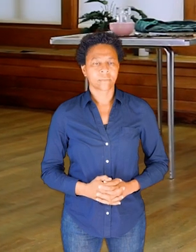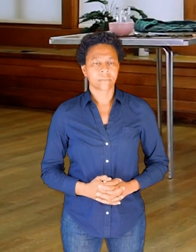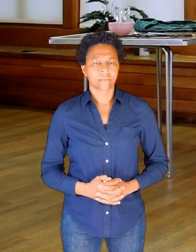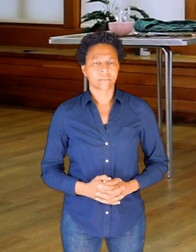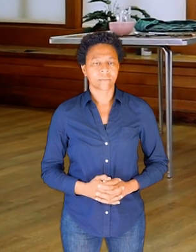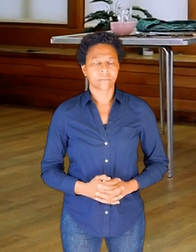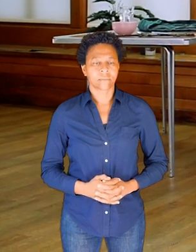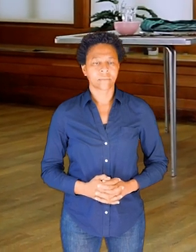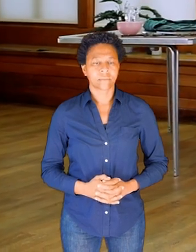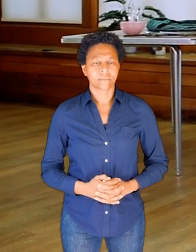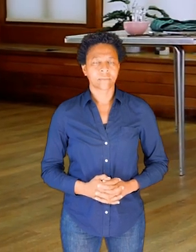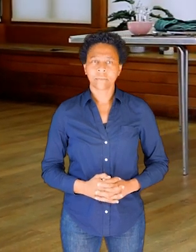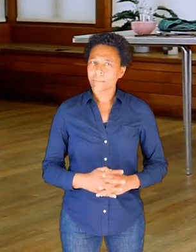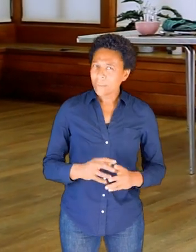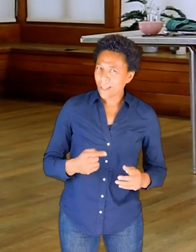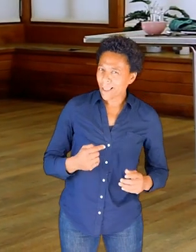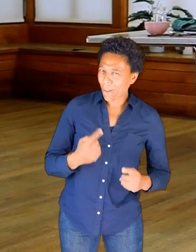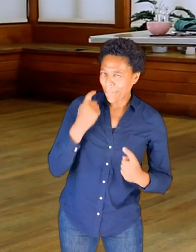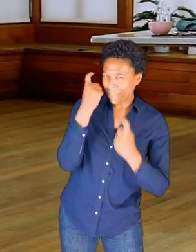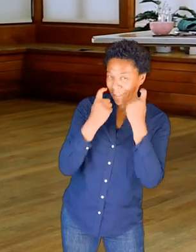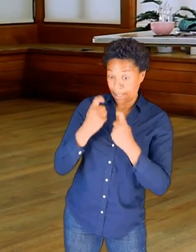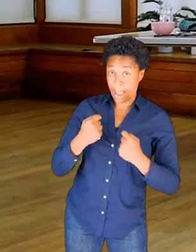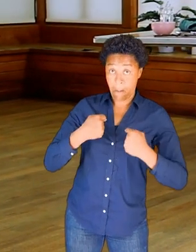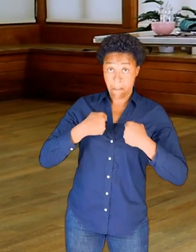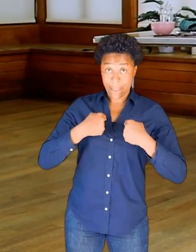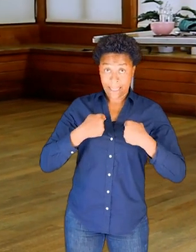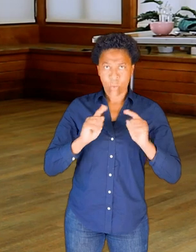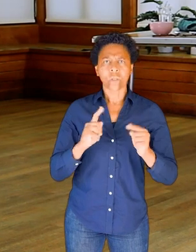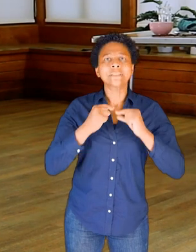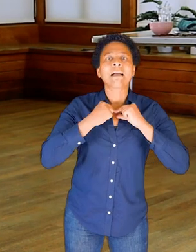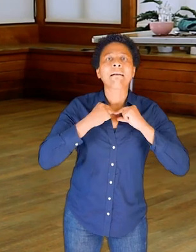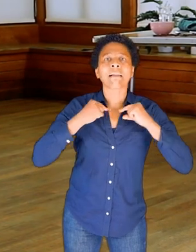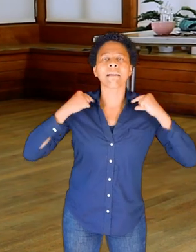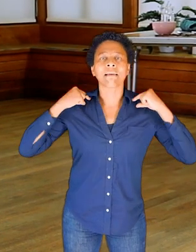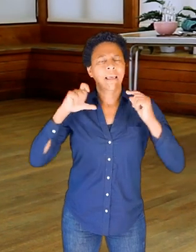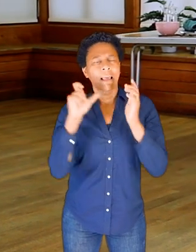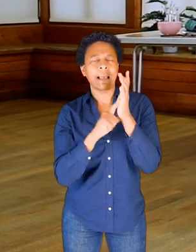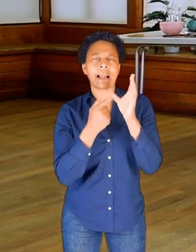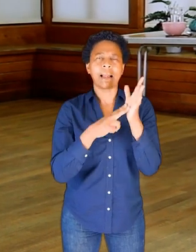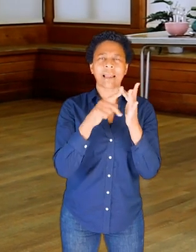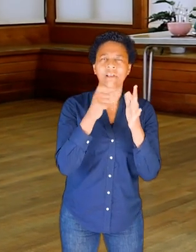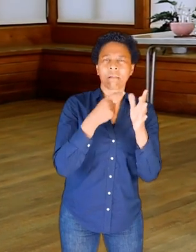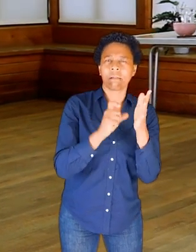I slice through space with my clavicles, or my collar bones, or my sternum.